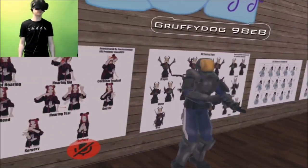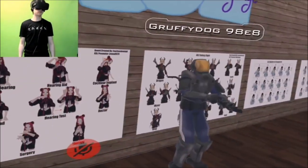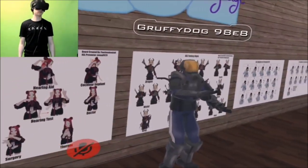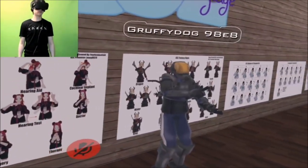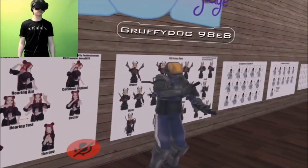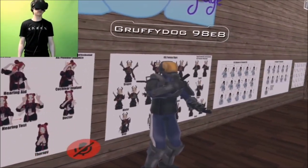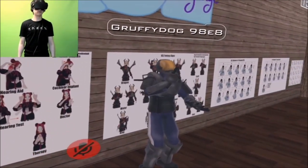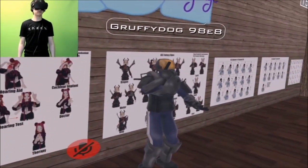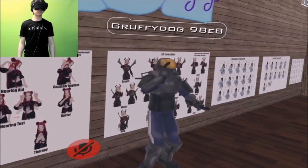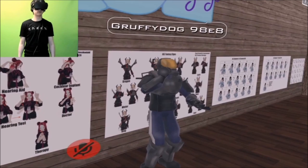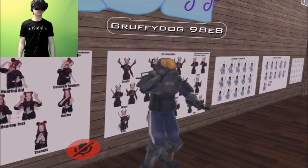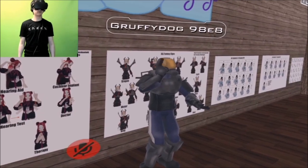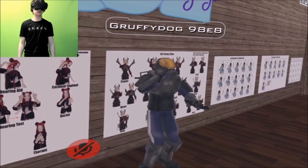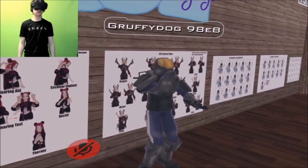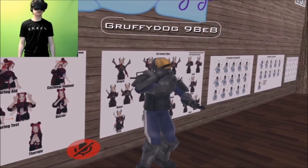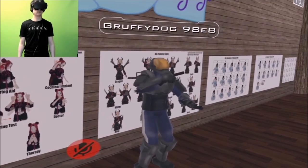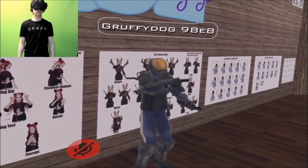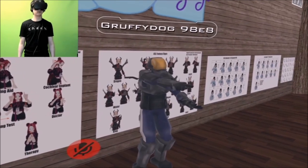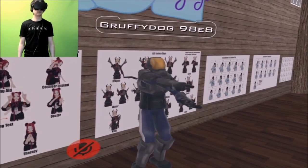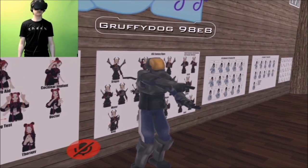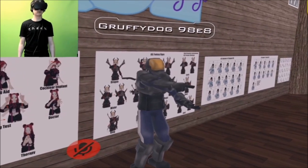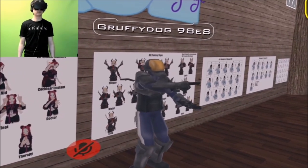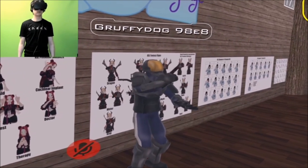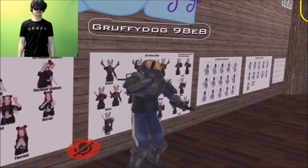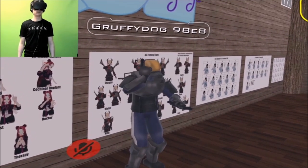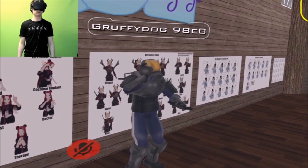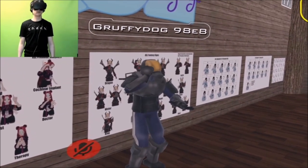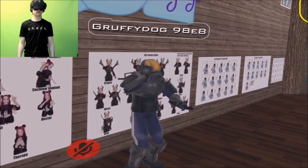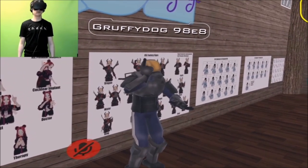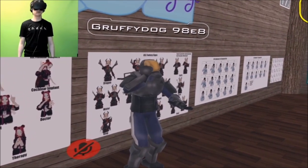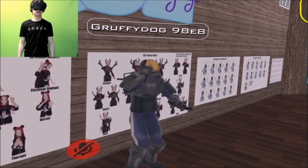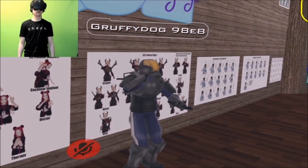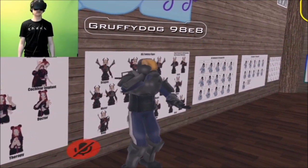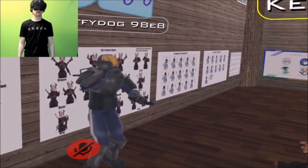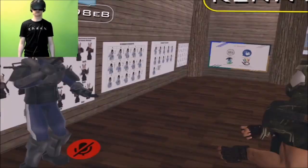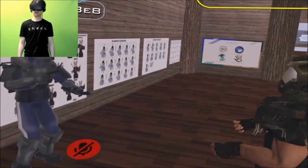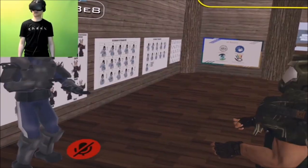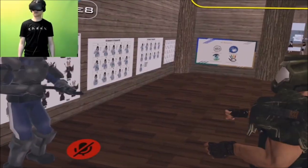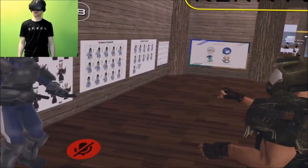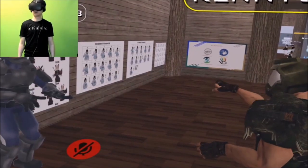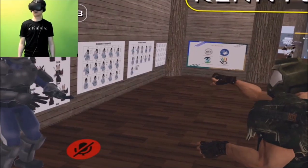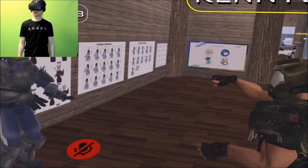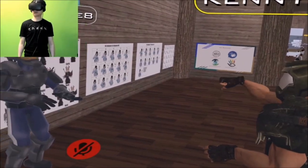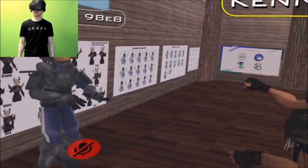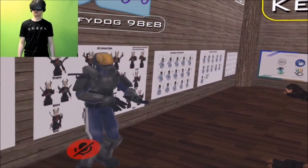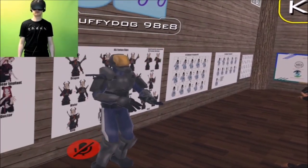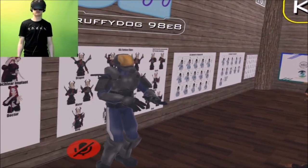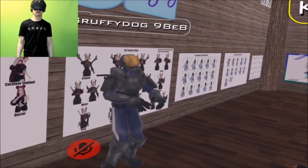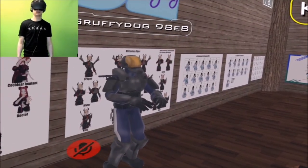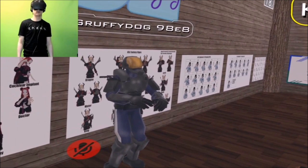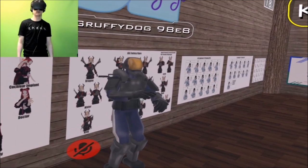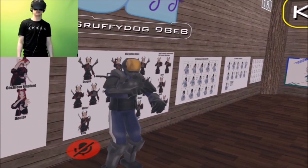Do you understand? Yes